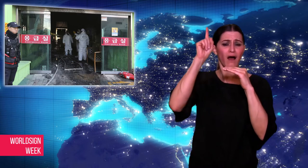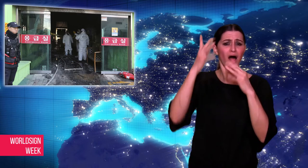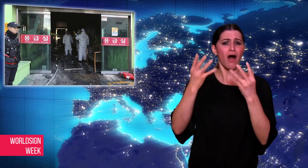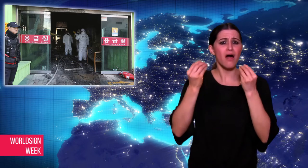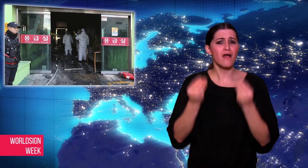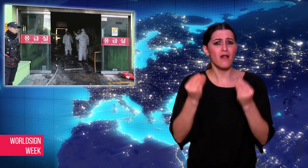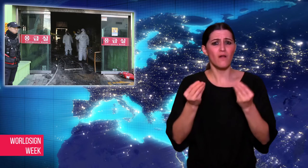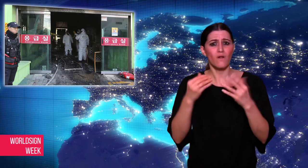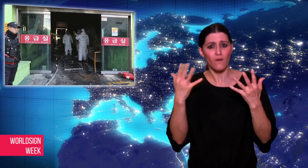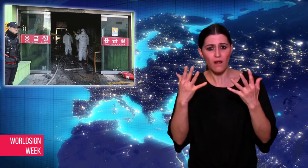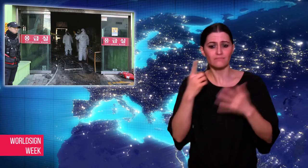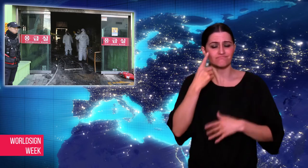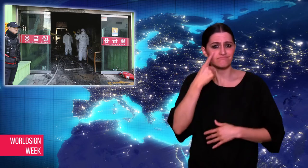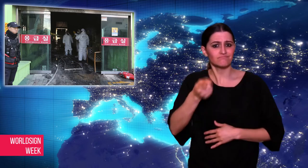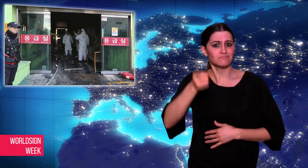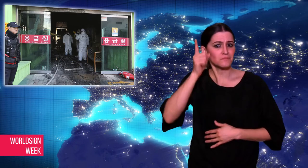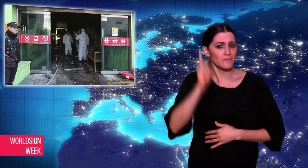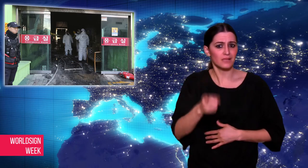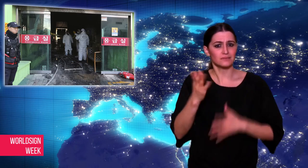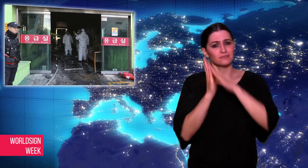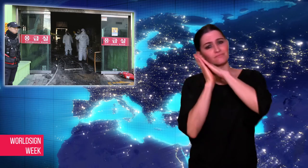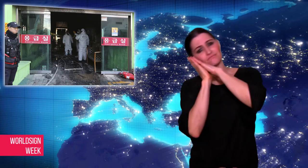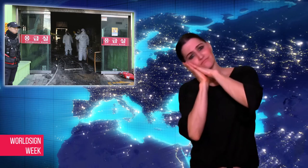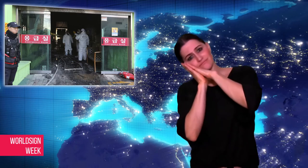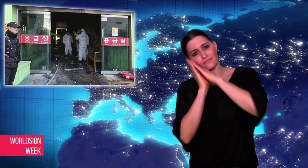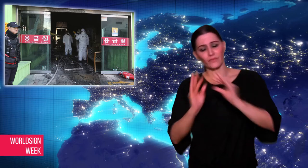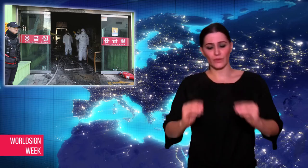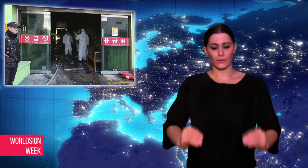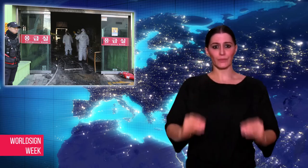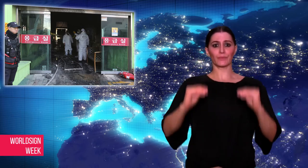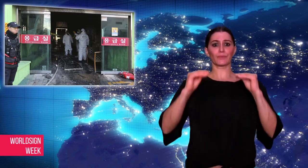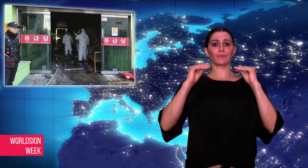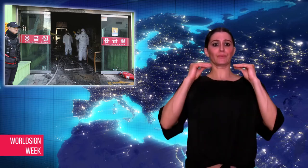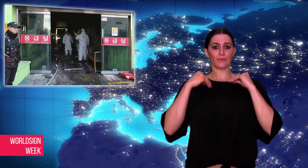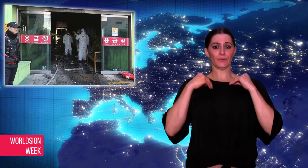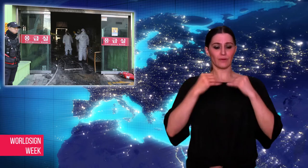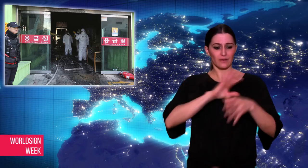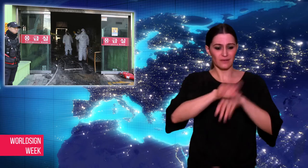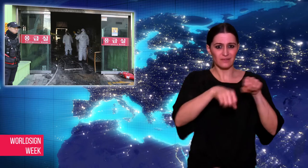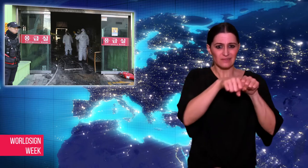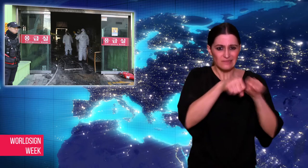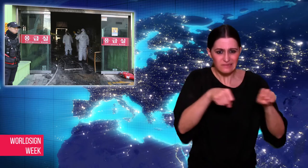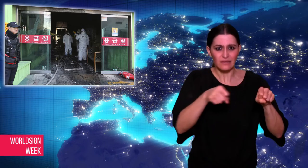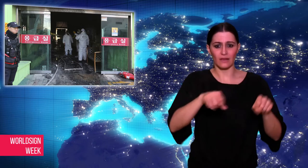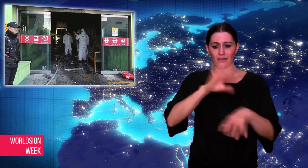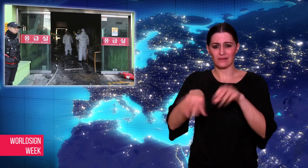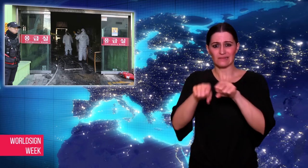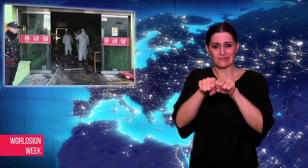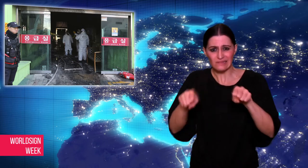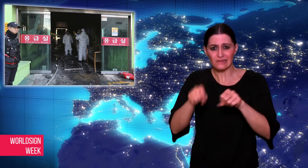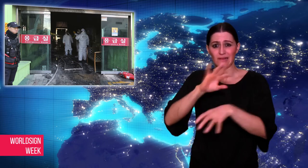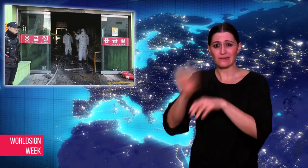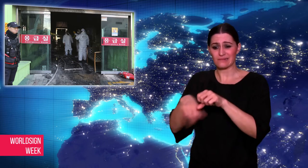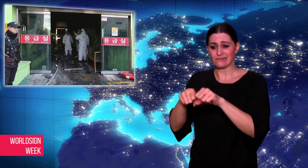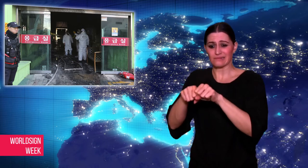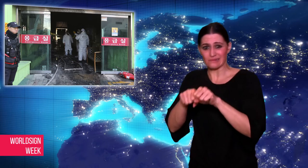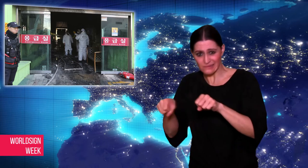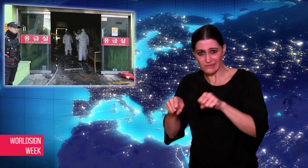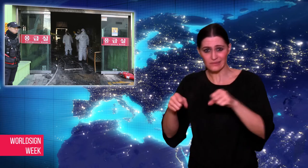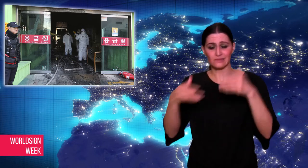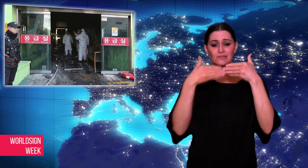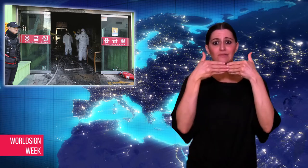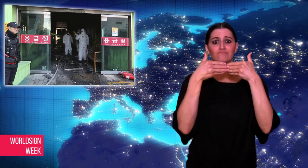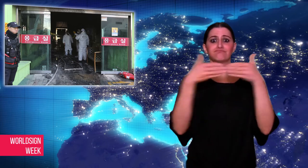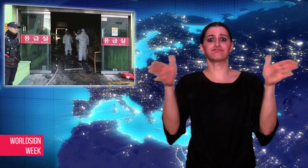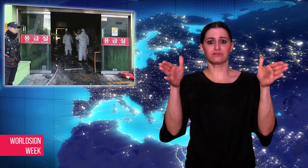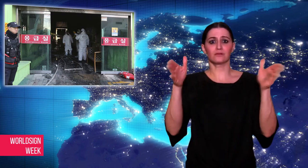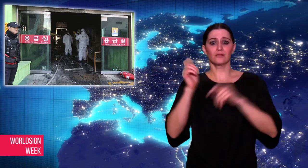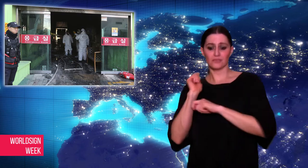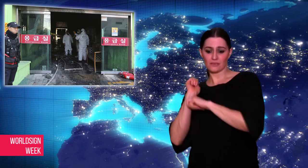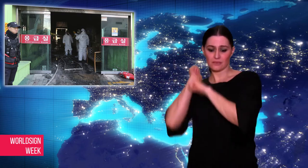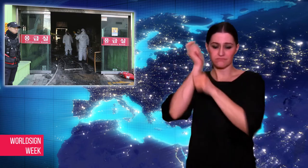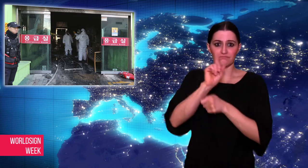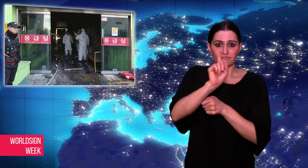were used to move people from